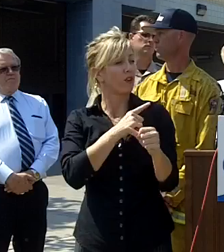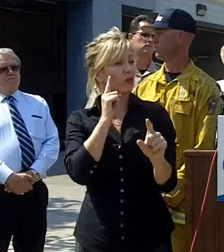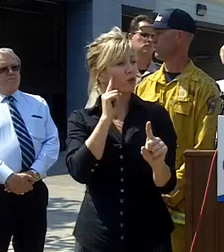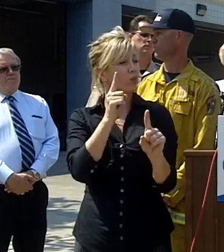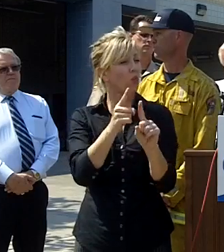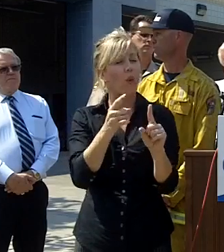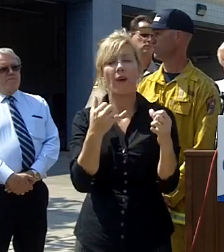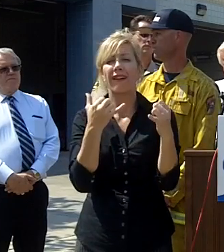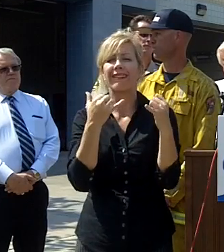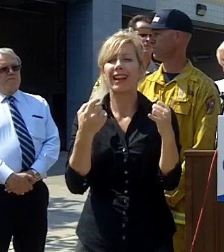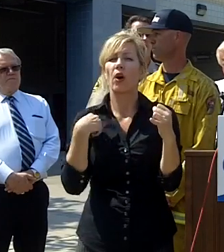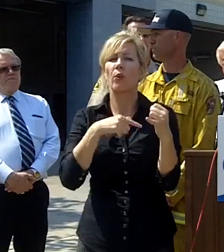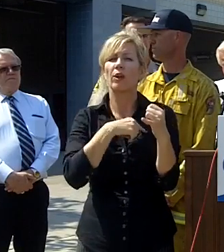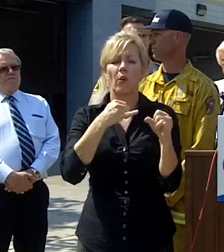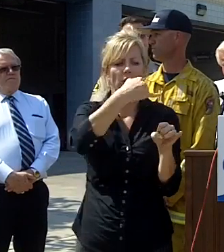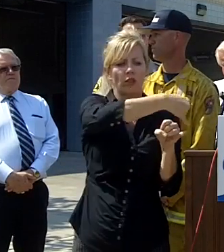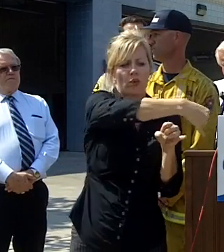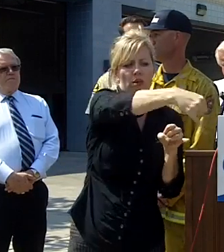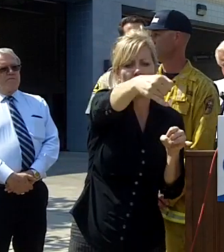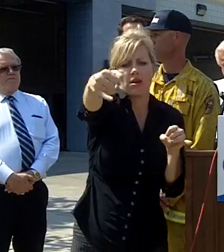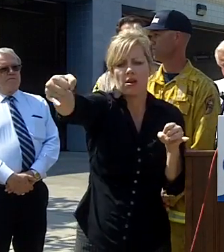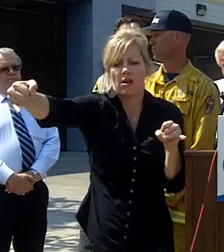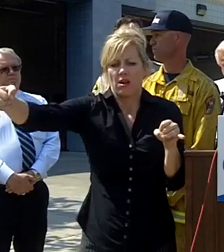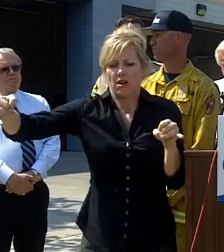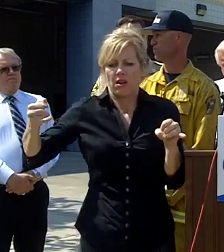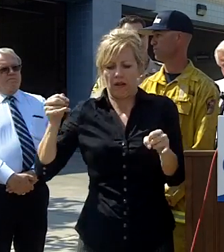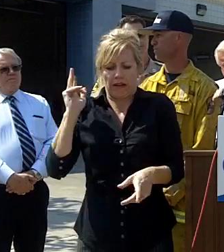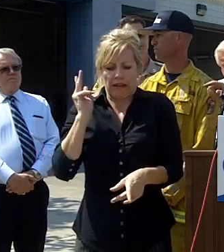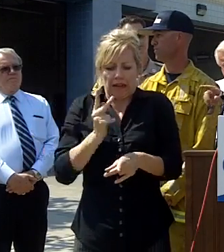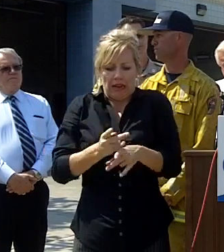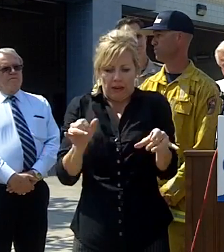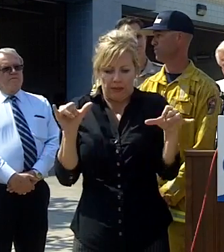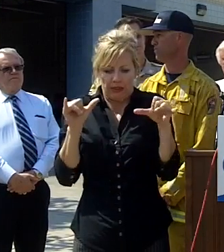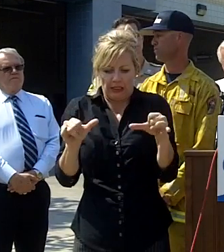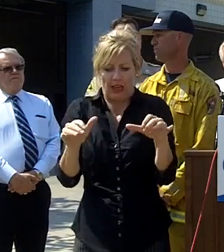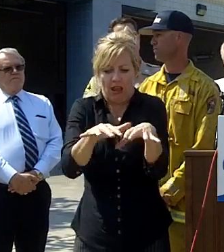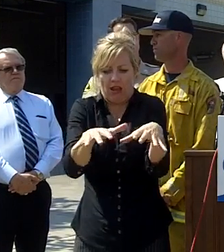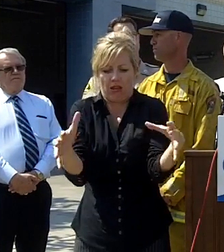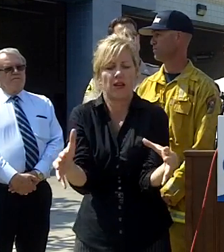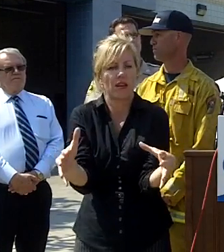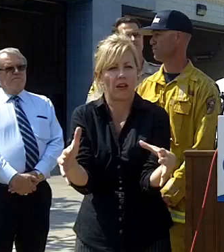put containment lines around this entire structure or around the entire fire perimeter that's what